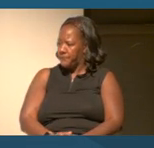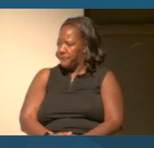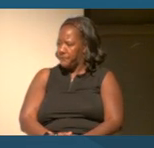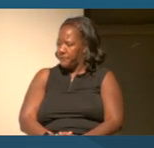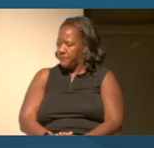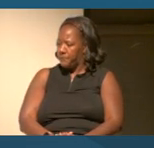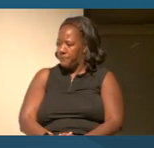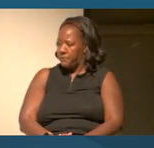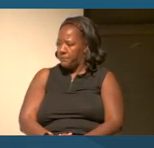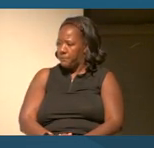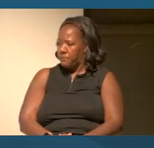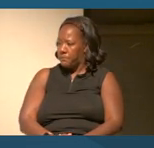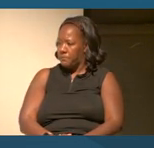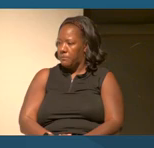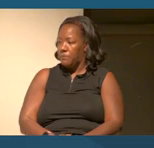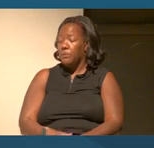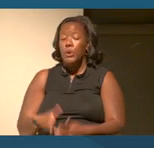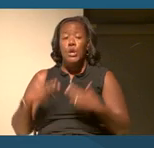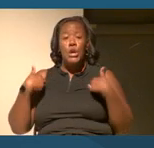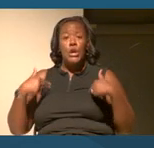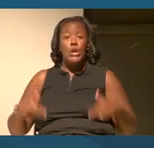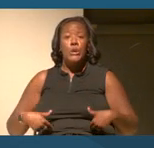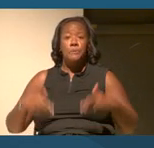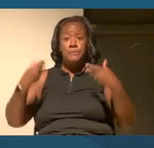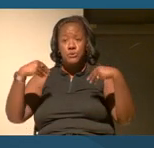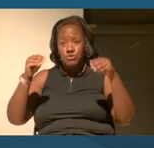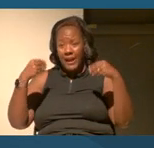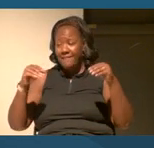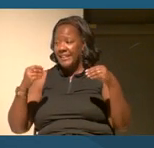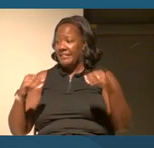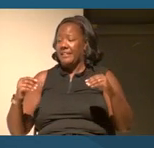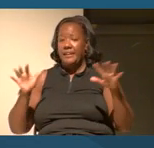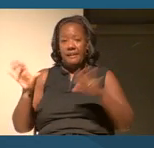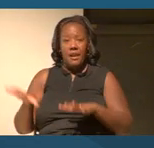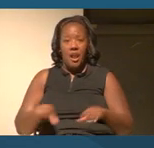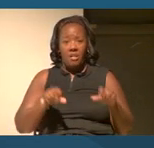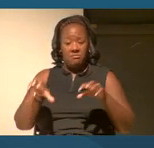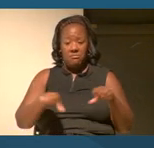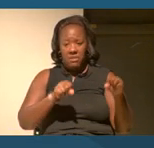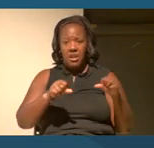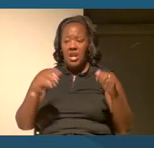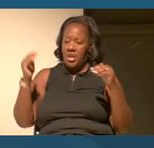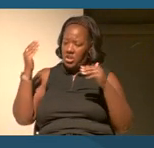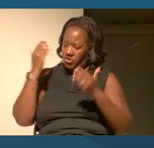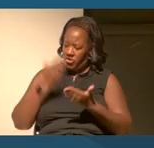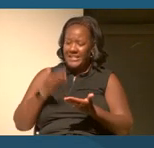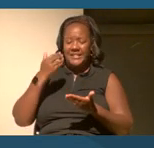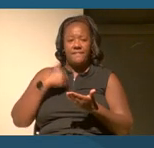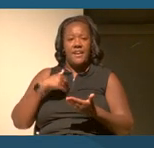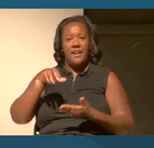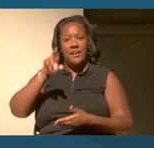Colonization and human trafficking created racial differences to justify violence and